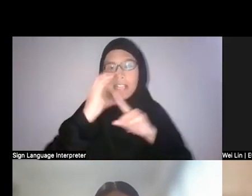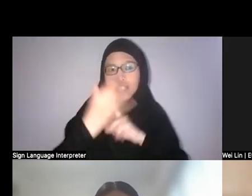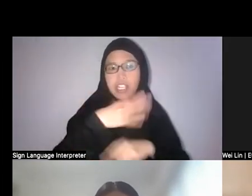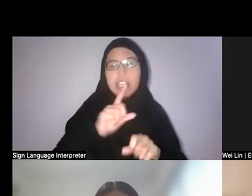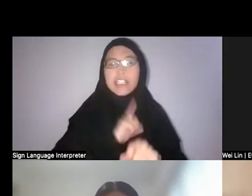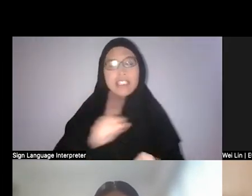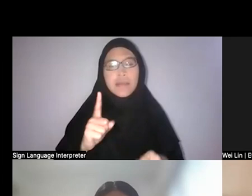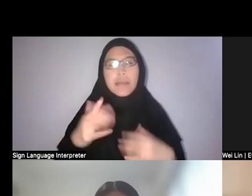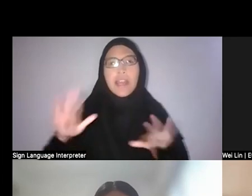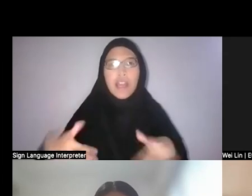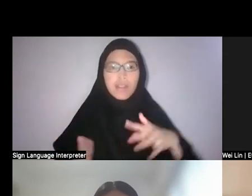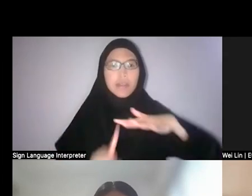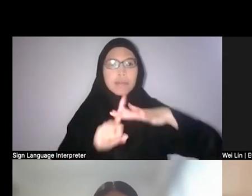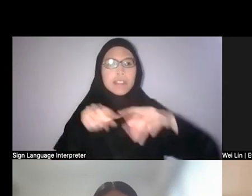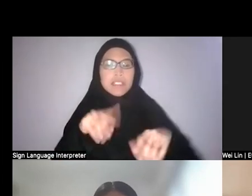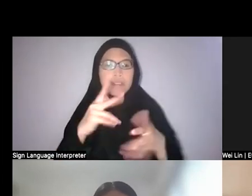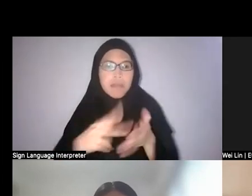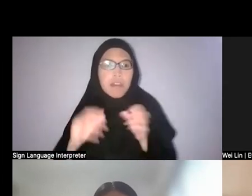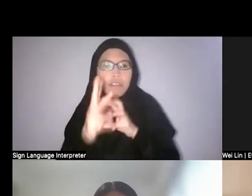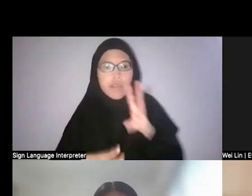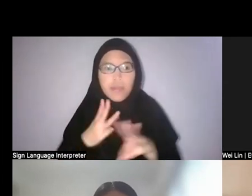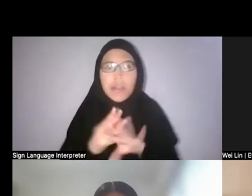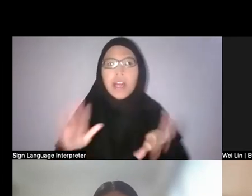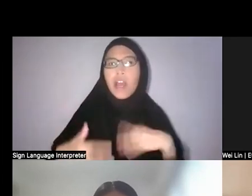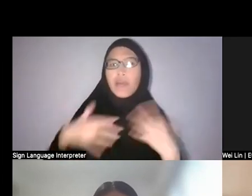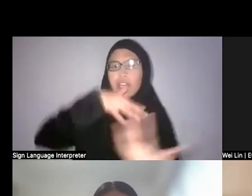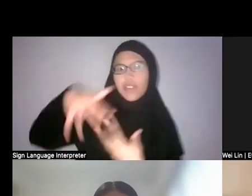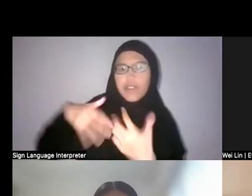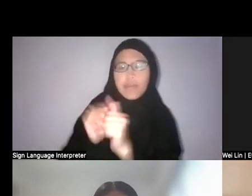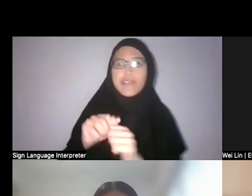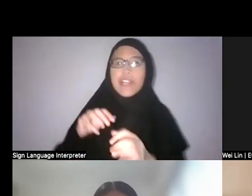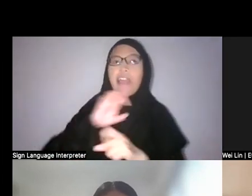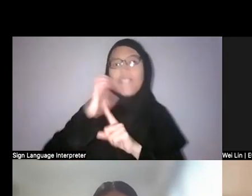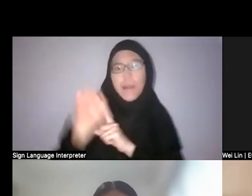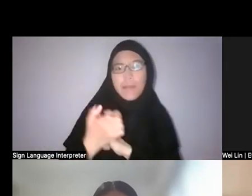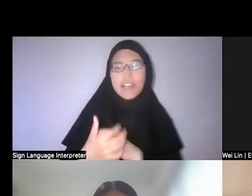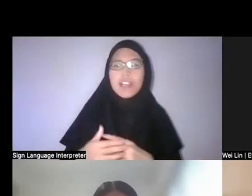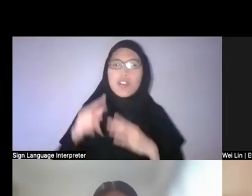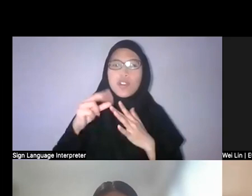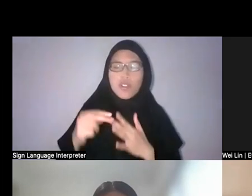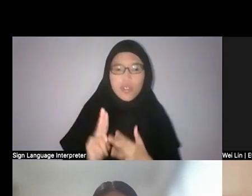and how it interacts with its environment in often very distinctive ways. We may come back to that.